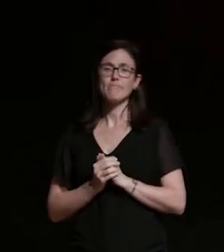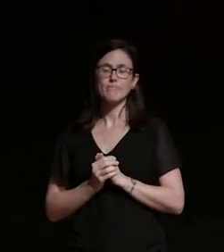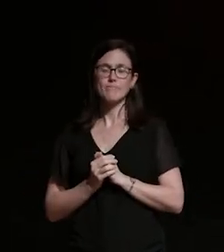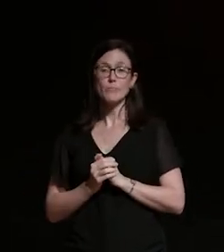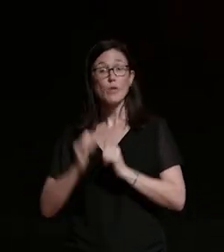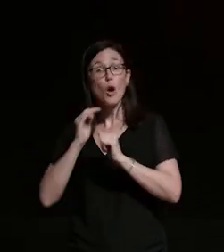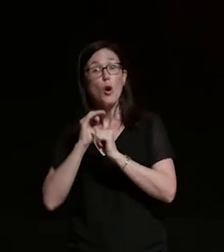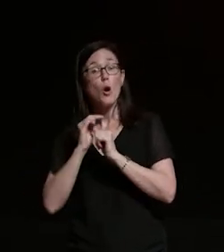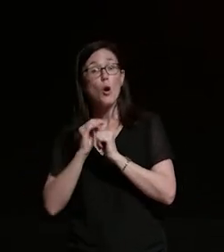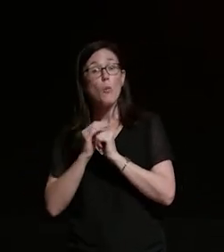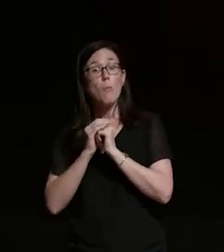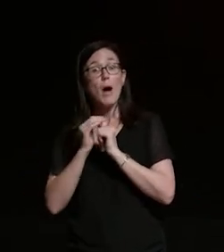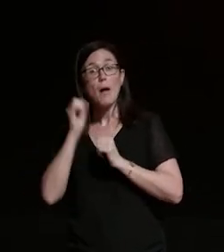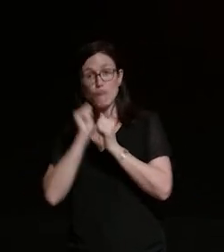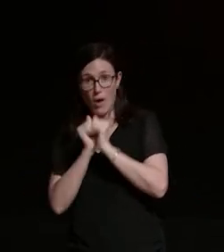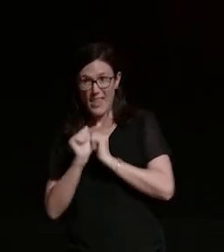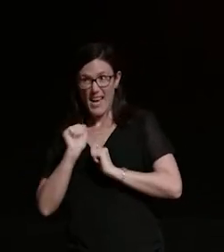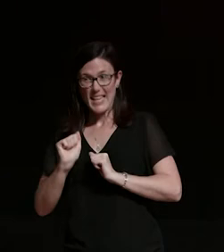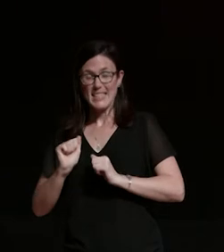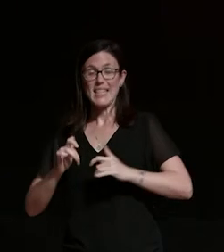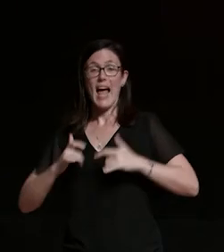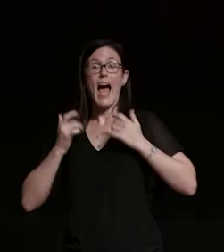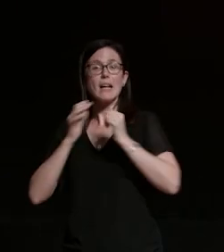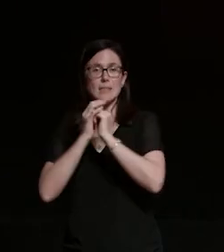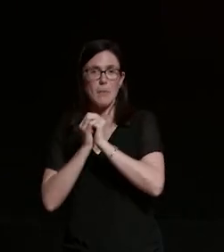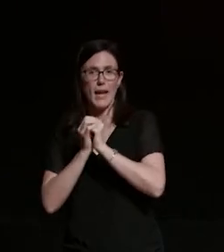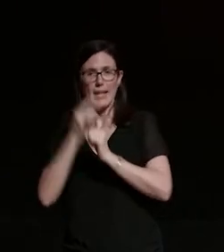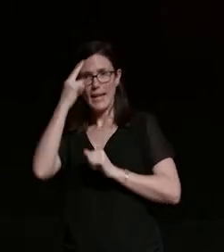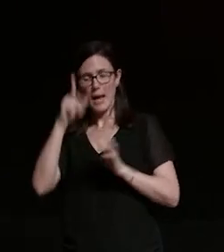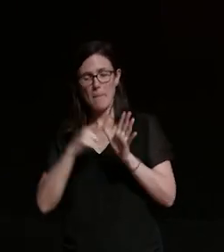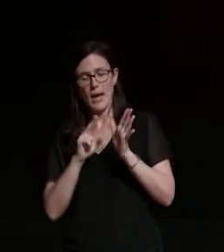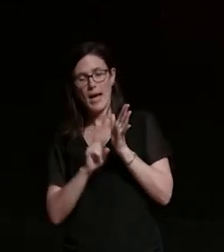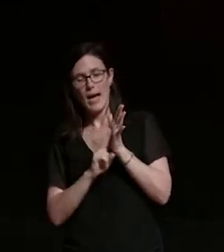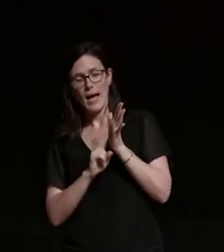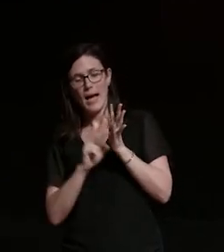let's call her anita um i'm not trying to protect her identity i just do not remember her name